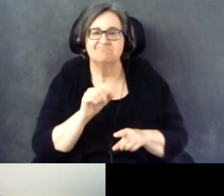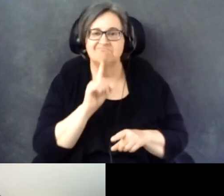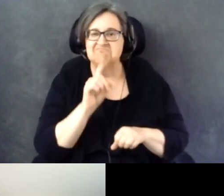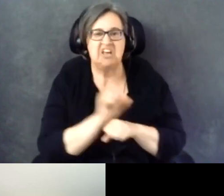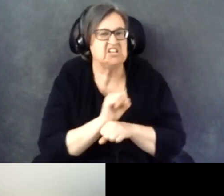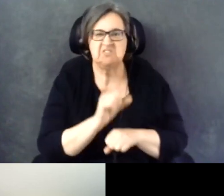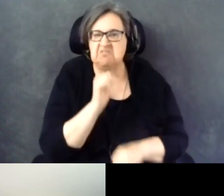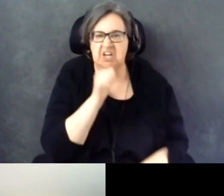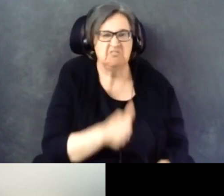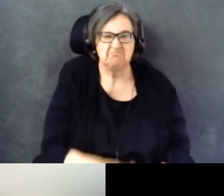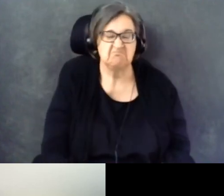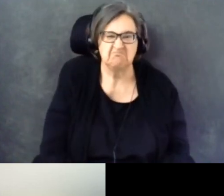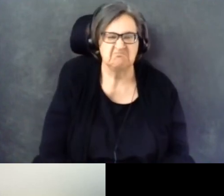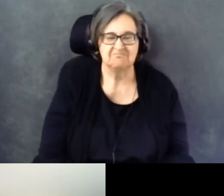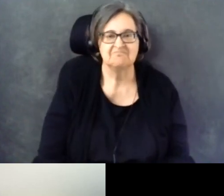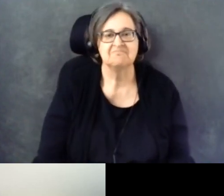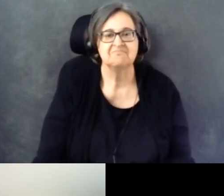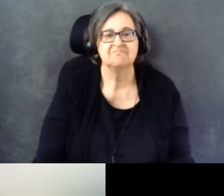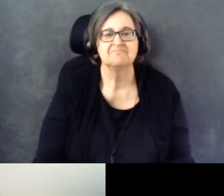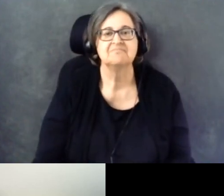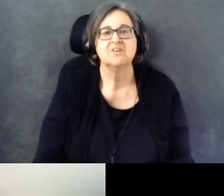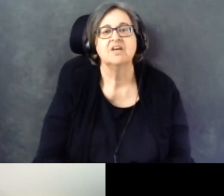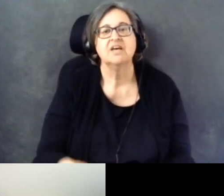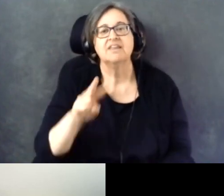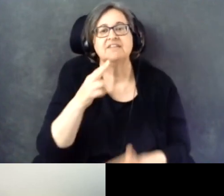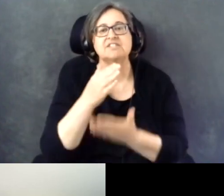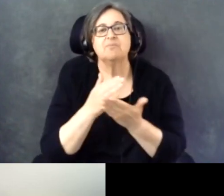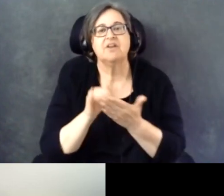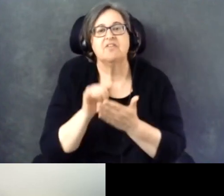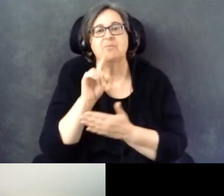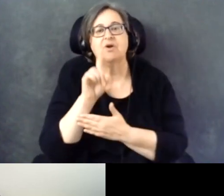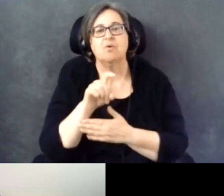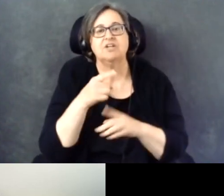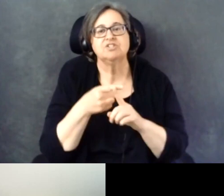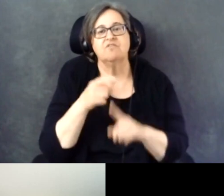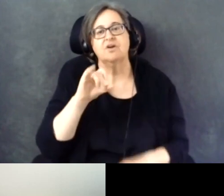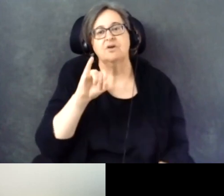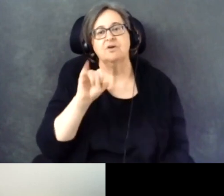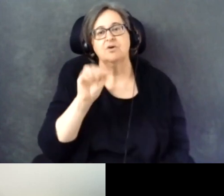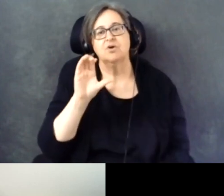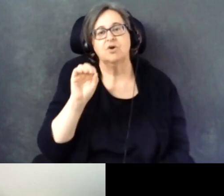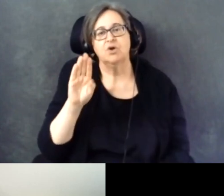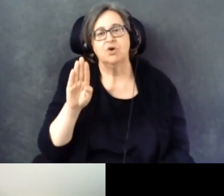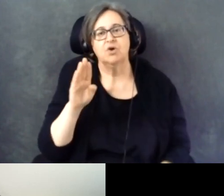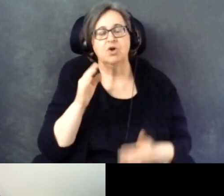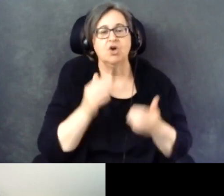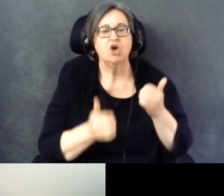Okay, so the second part of that question from Jacob was what states do you consider swing states?